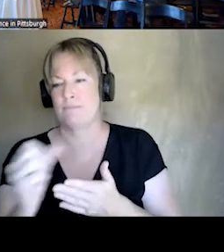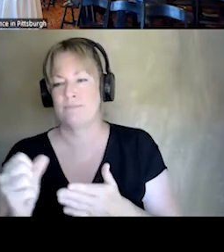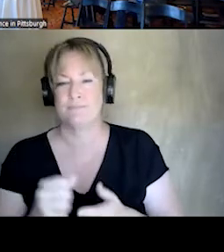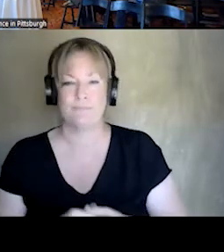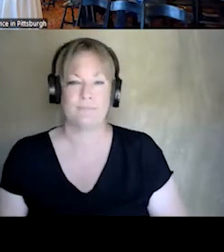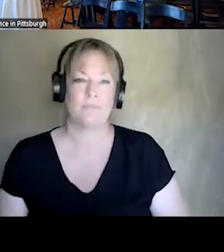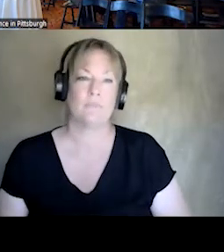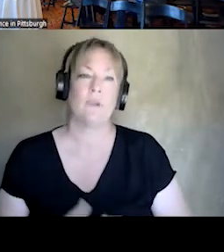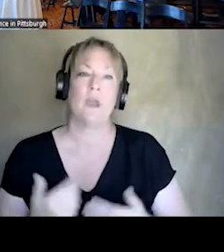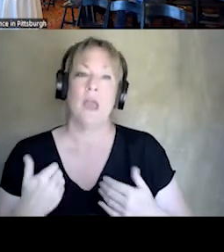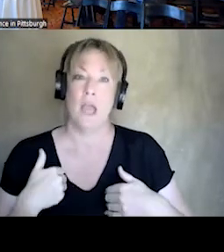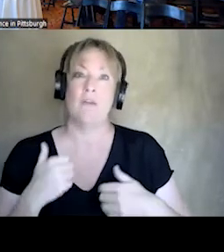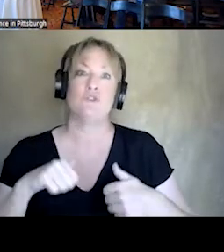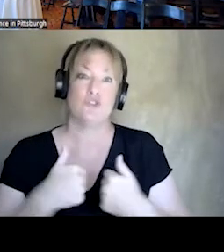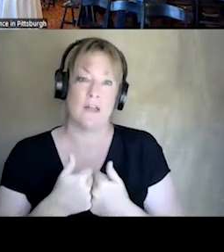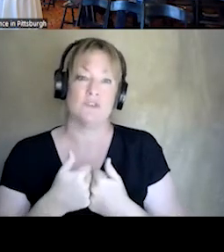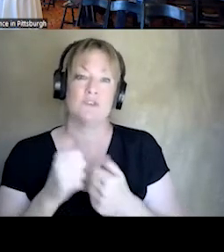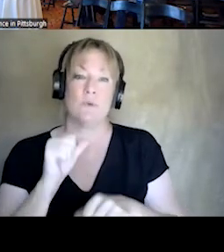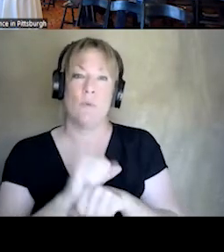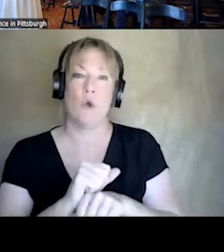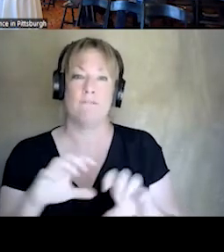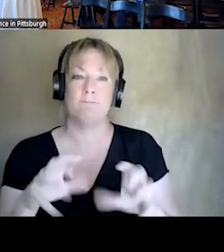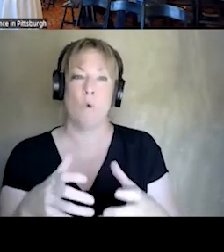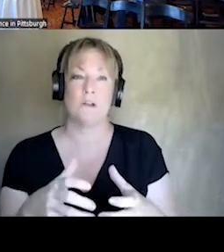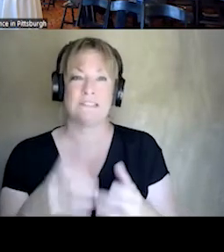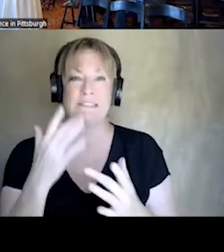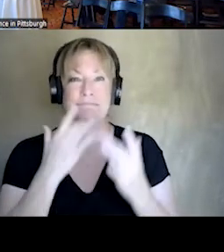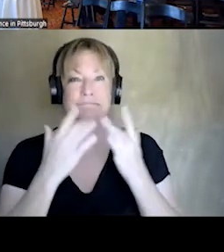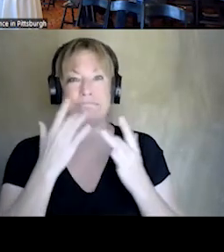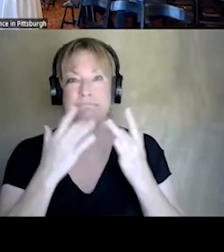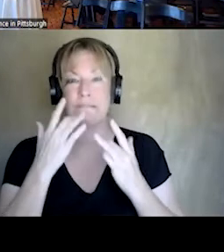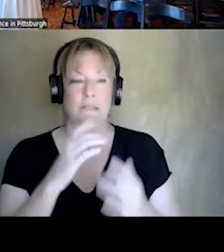WE HAVE CHALLENGES WITH THE WORK FORCE. WORK FORCE IS SHORT STAFFED, EMS, 911.